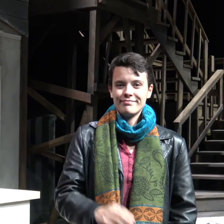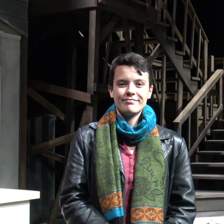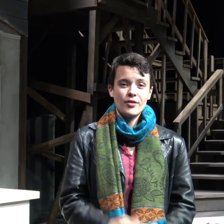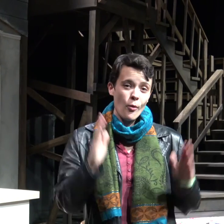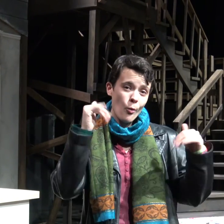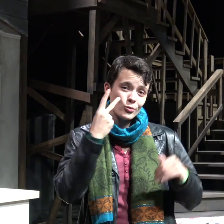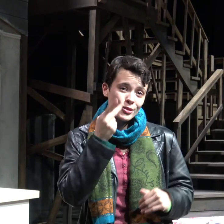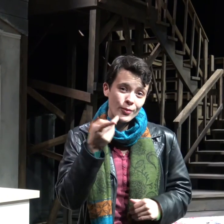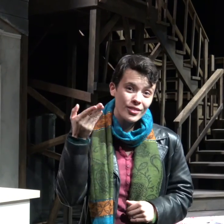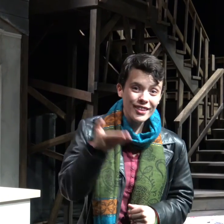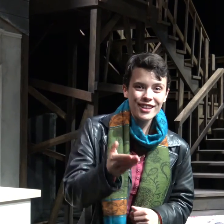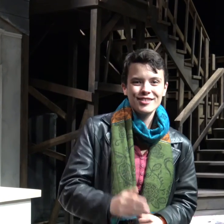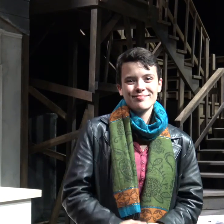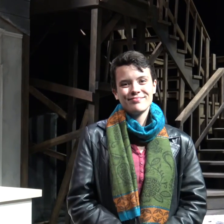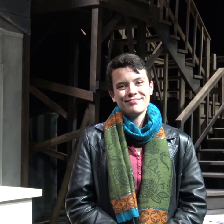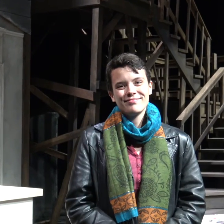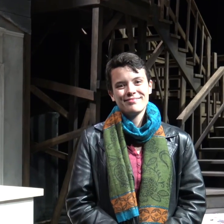Hope to see you there.